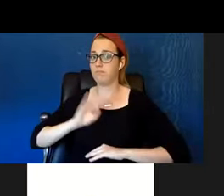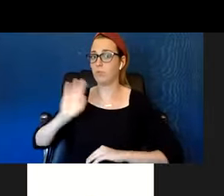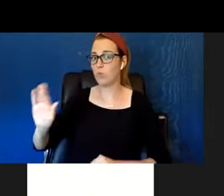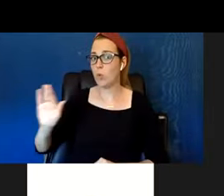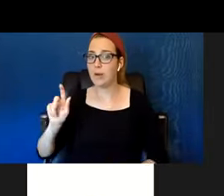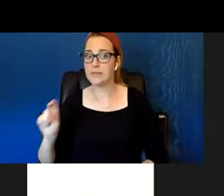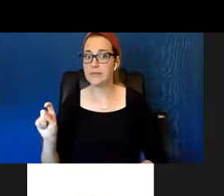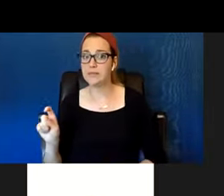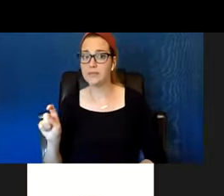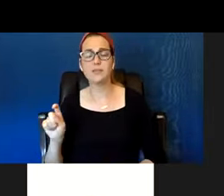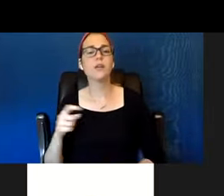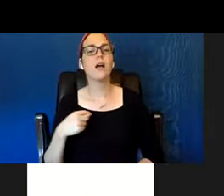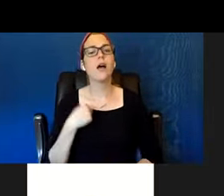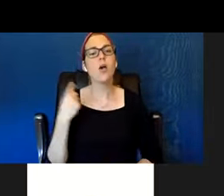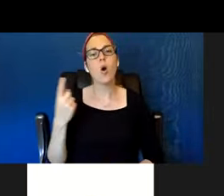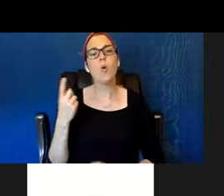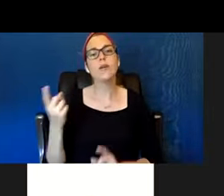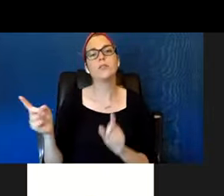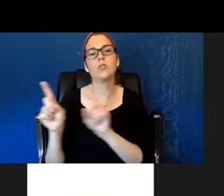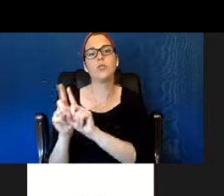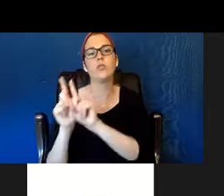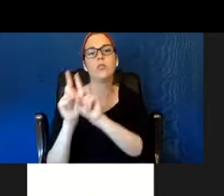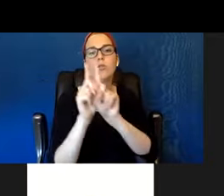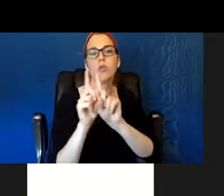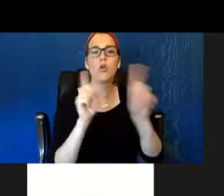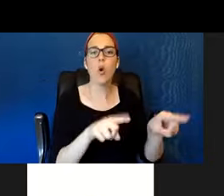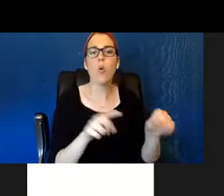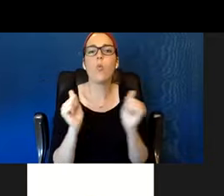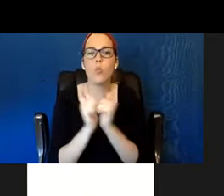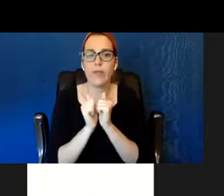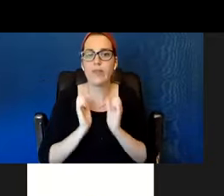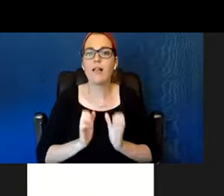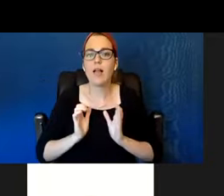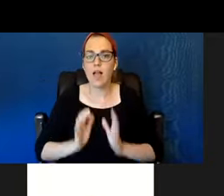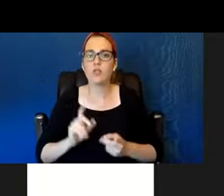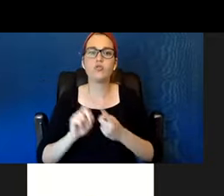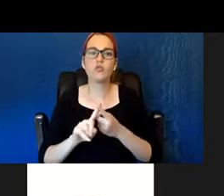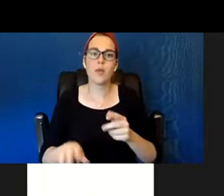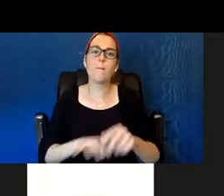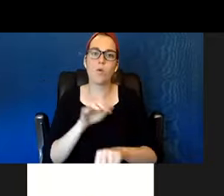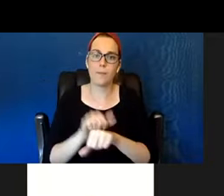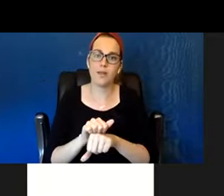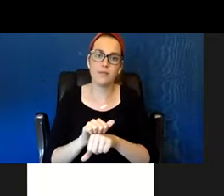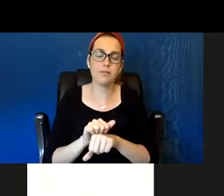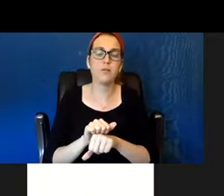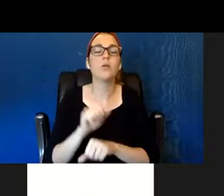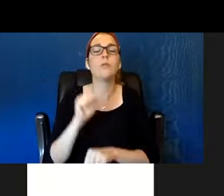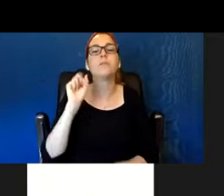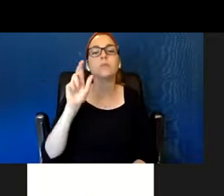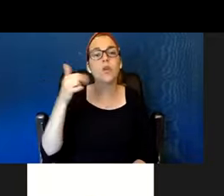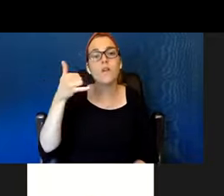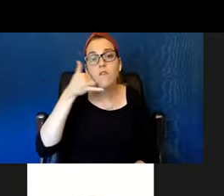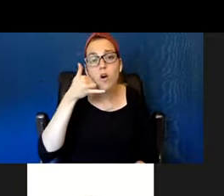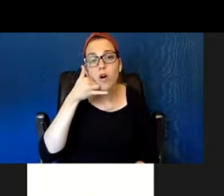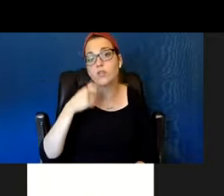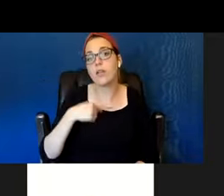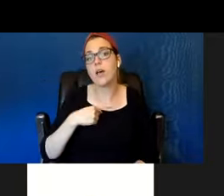With the clients I always go to the appointments. I'm always with them on the phone calls. I always say, can you handle it?